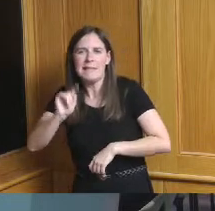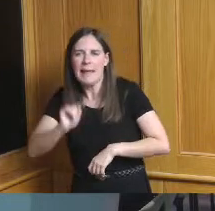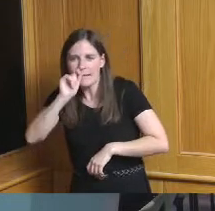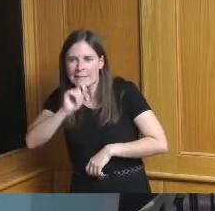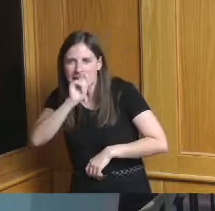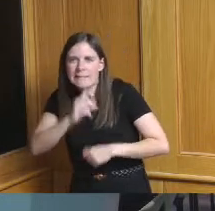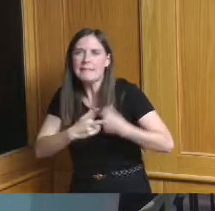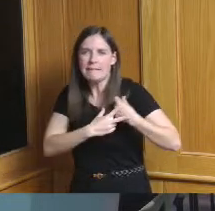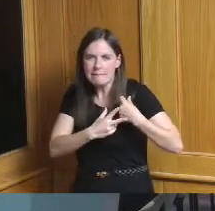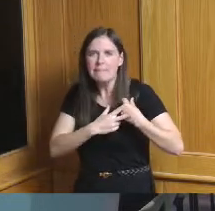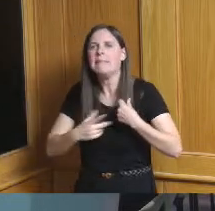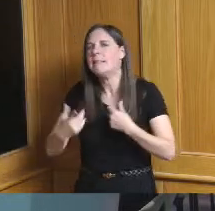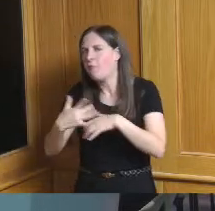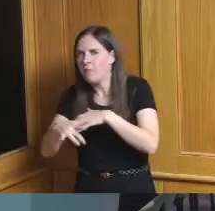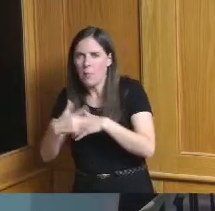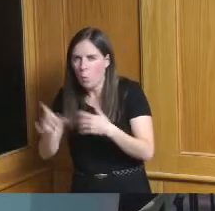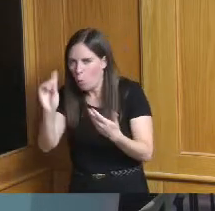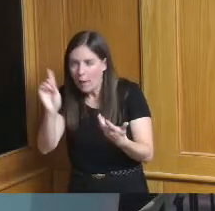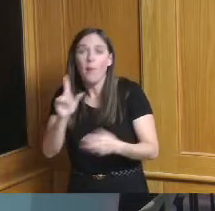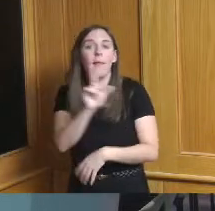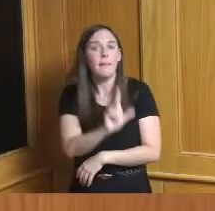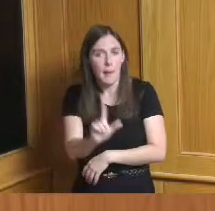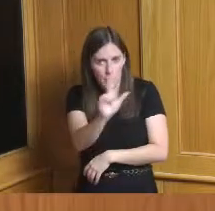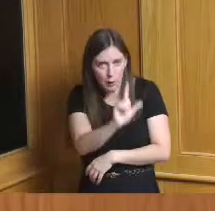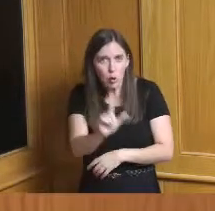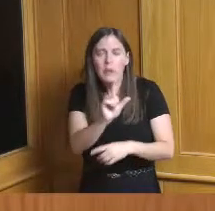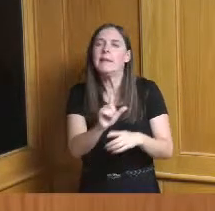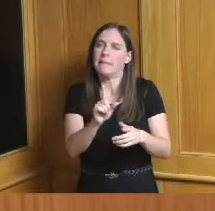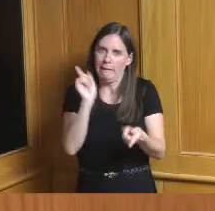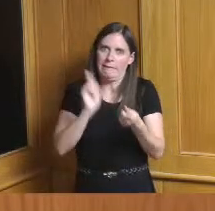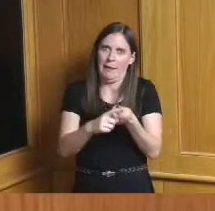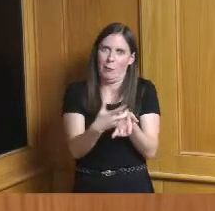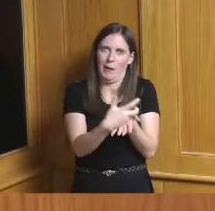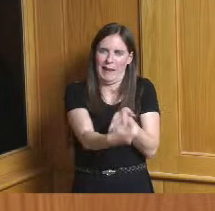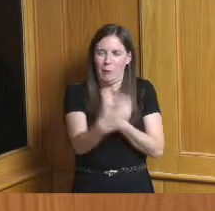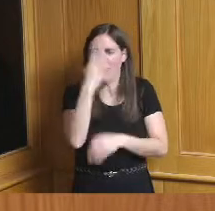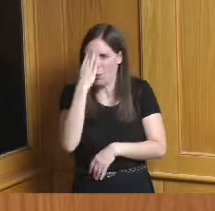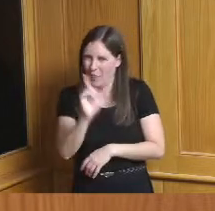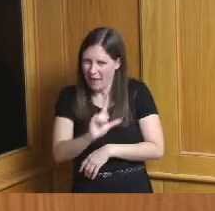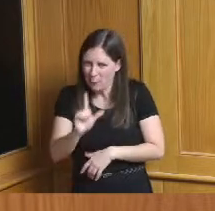at the library as supplies last and I know they've been running out but then they go back up to